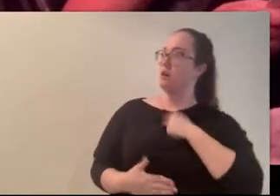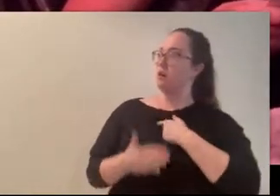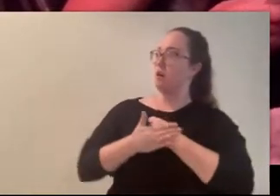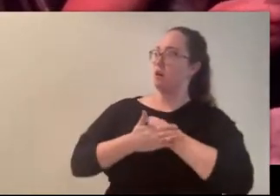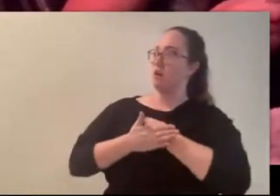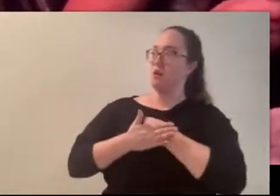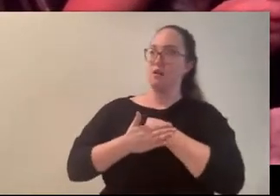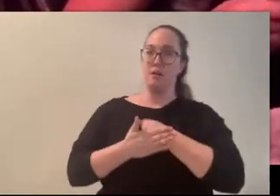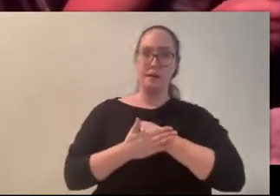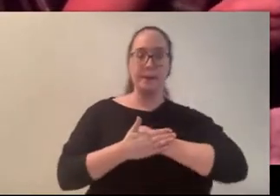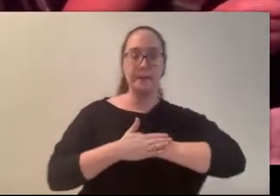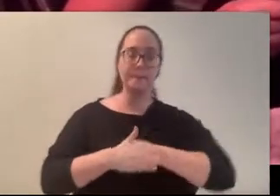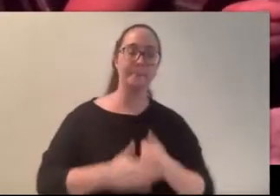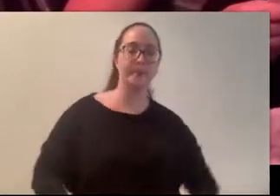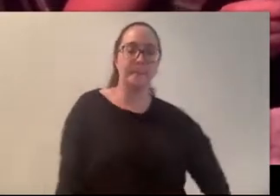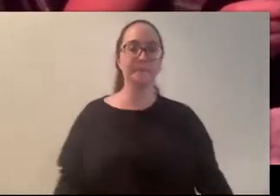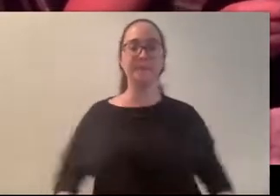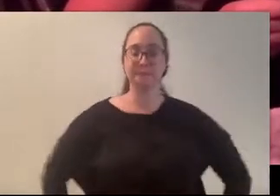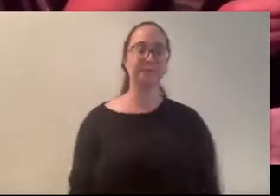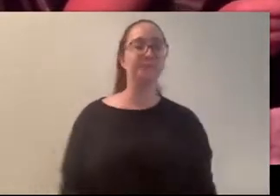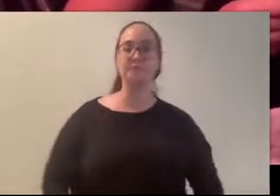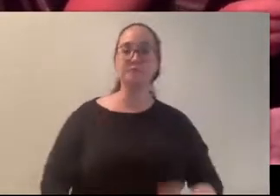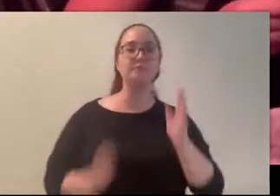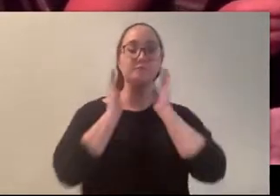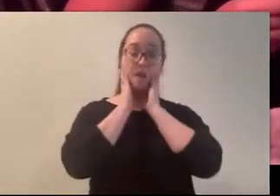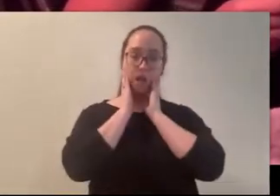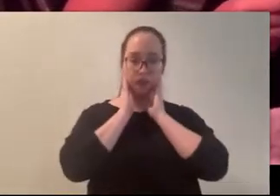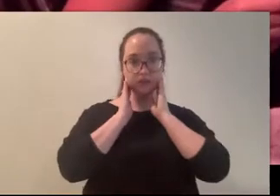I squared my shoulders and clenched my jaw and took a step forward.